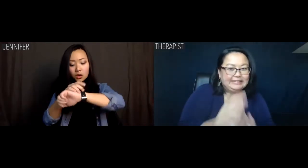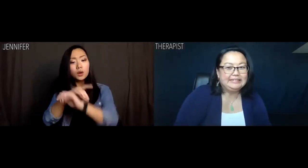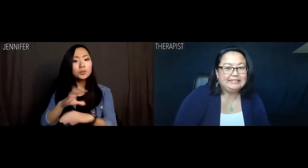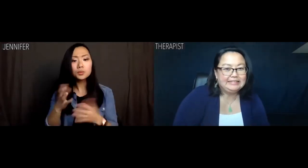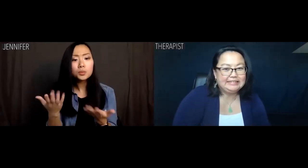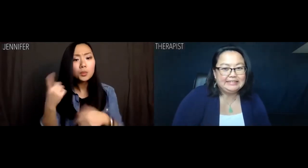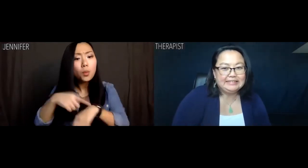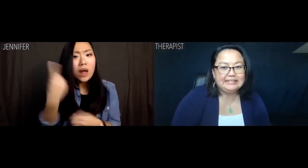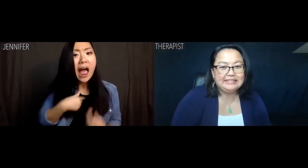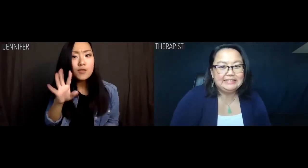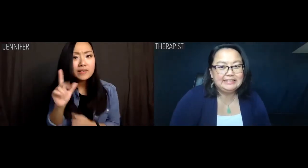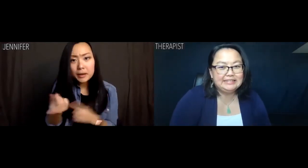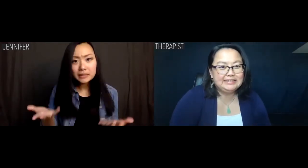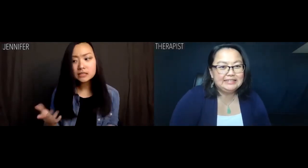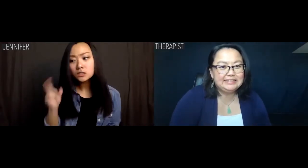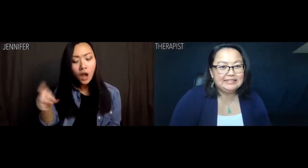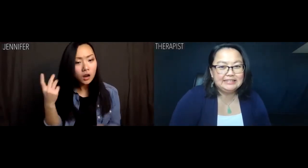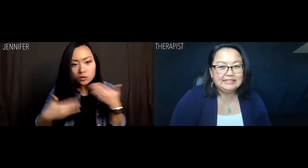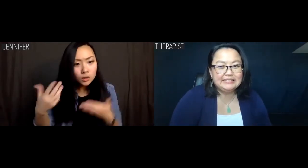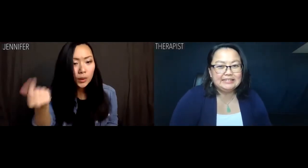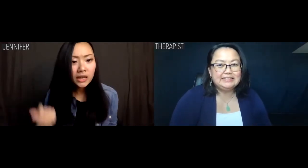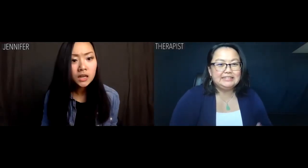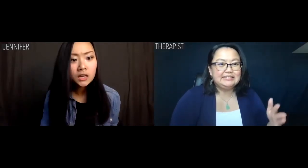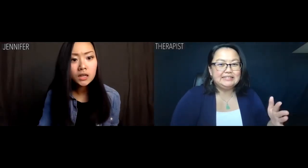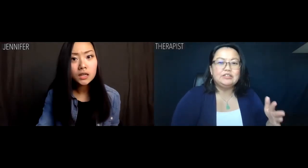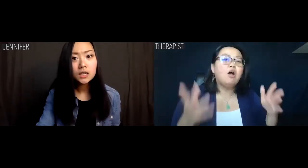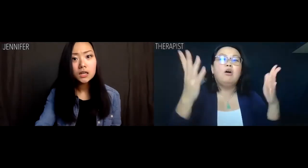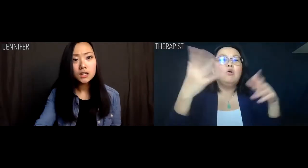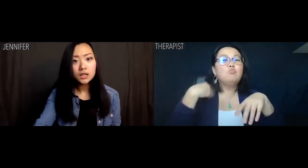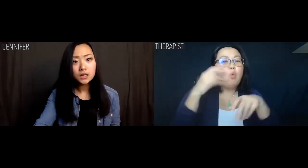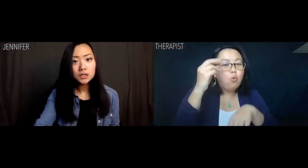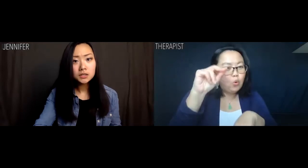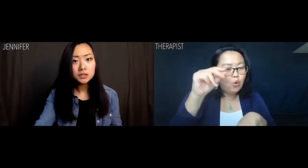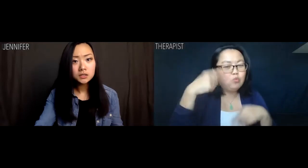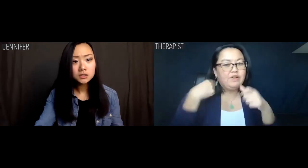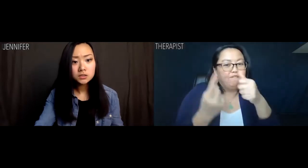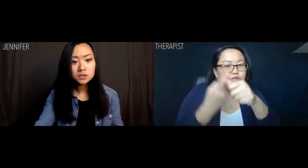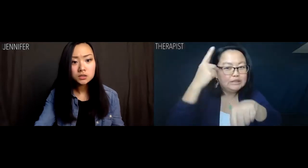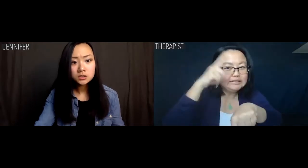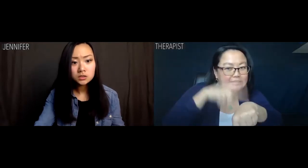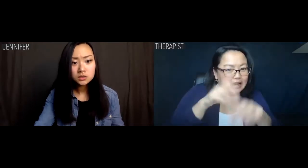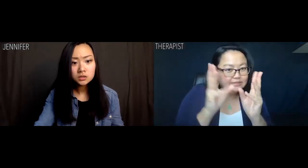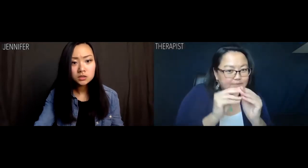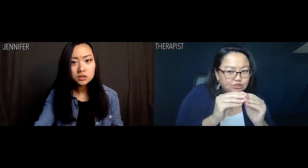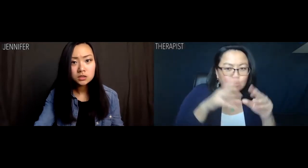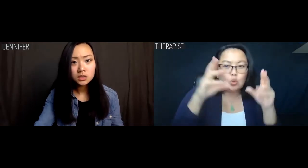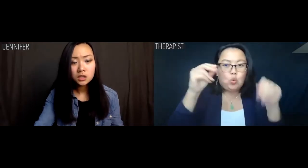Jennifer: Yeah, but we've only got forty-five minutes. We've got to move quick. Therapist: No, no, no. This is just our first session.